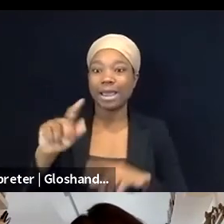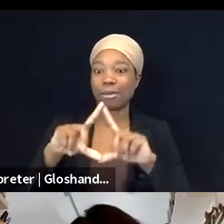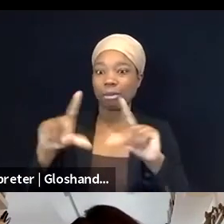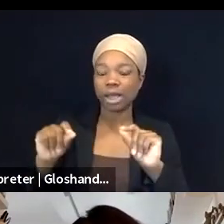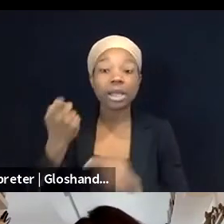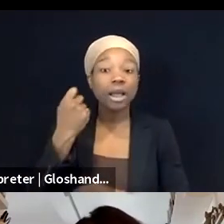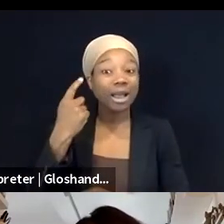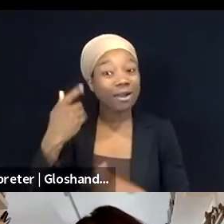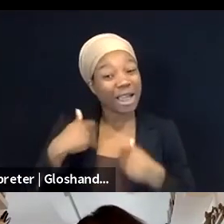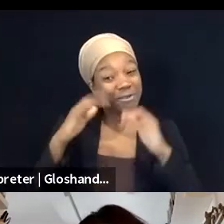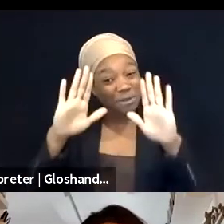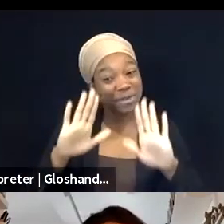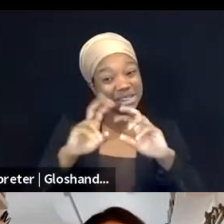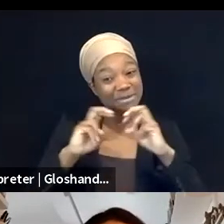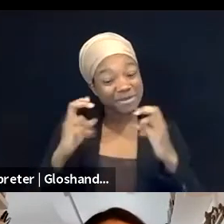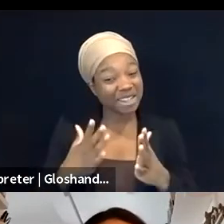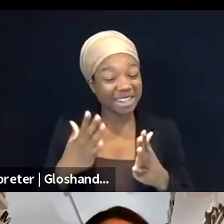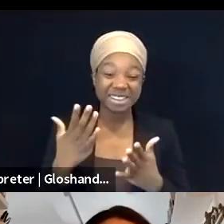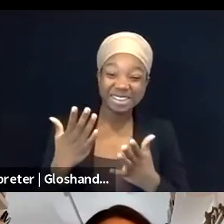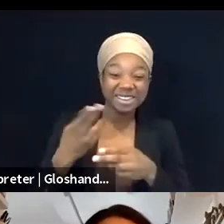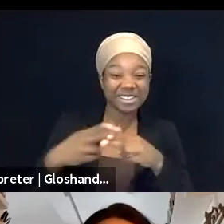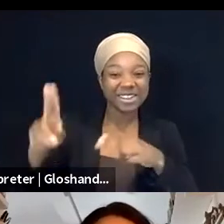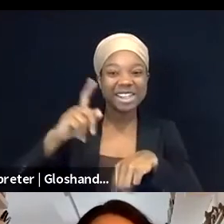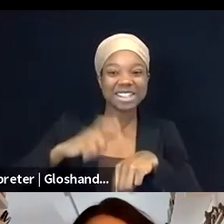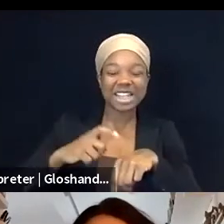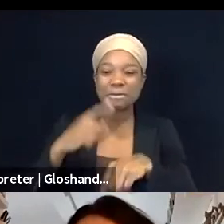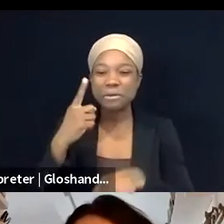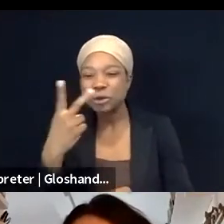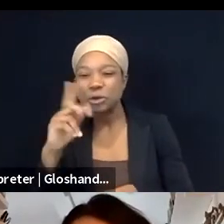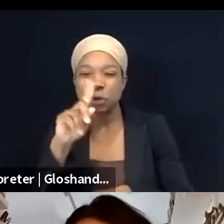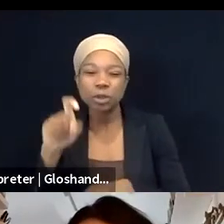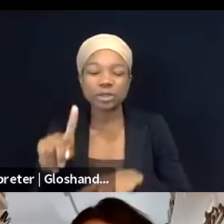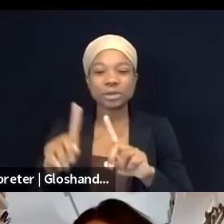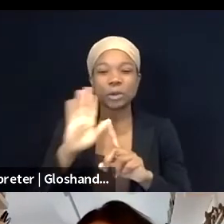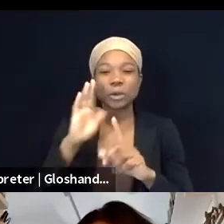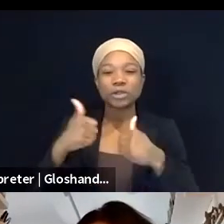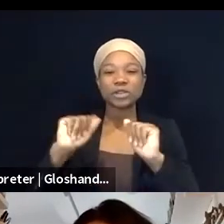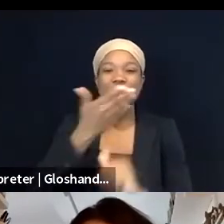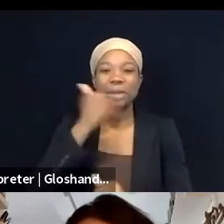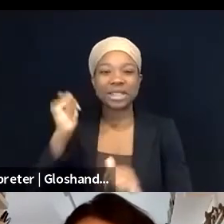we'll see if we can get there, but Ahmad, over to you. Thank you. Hi, thank you, Kendra.